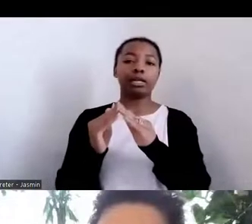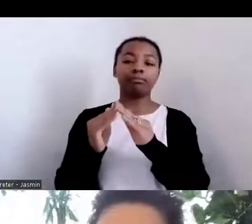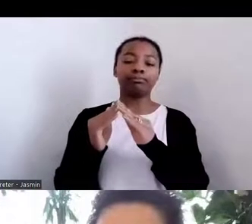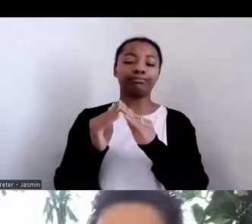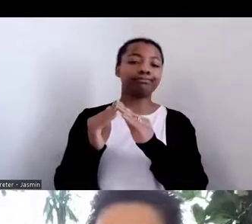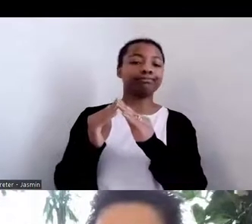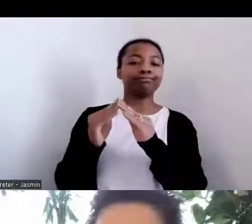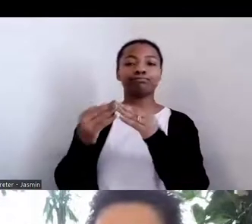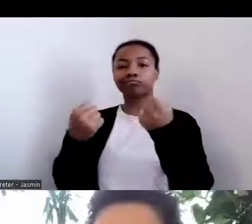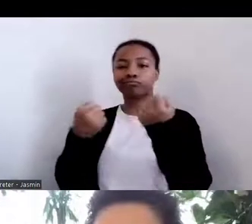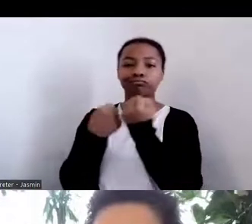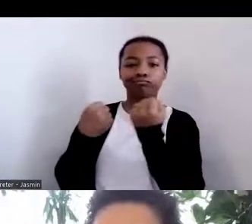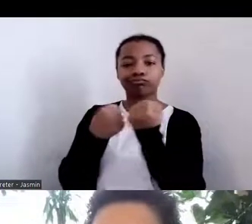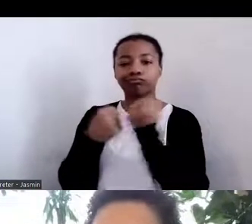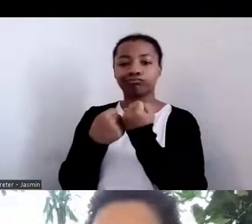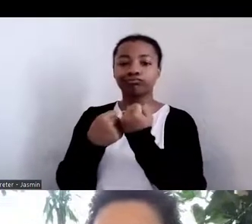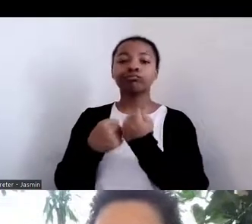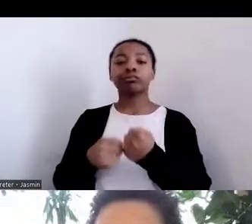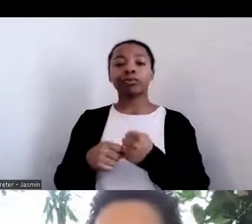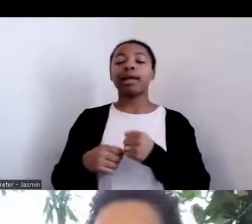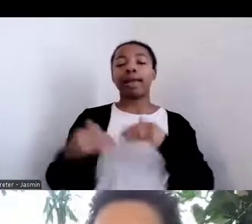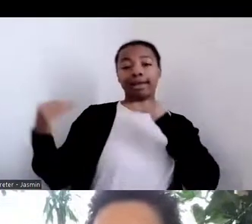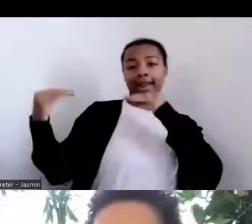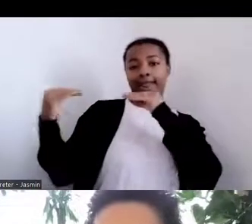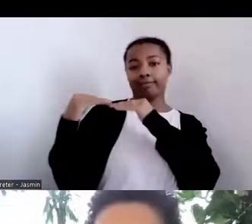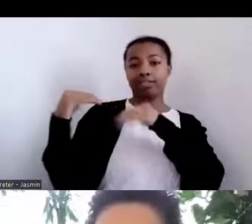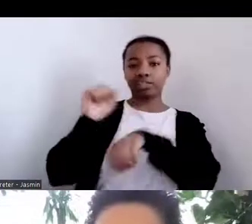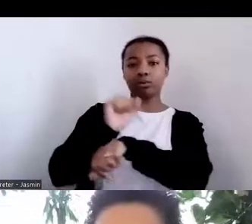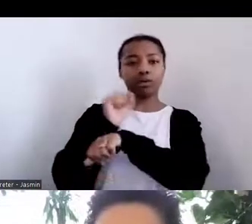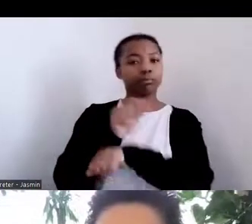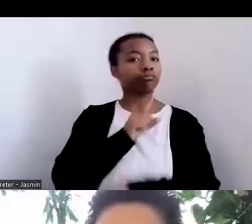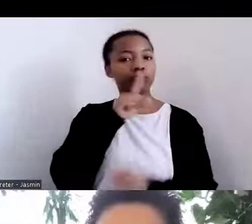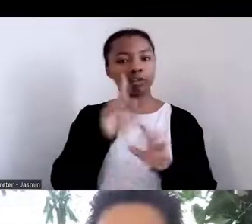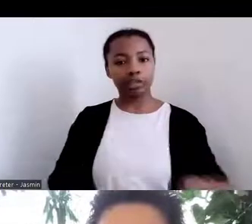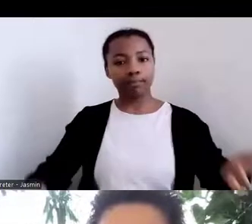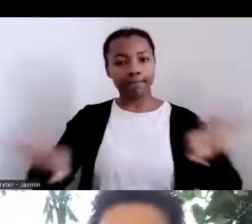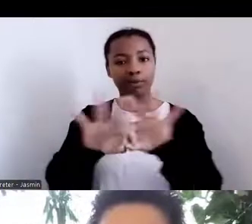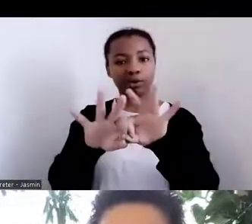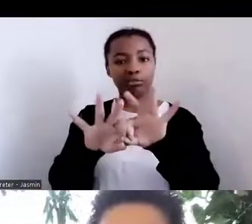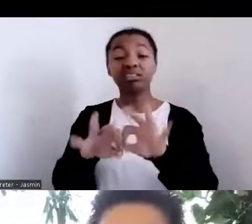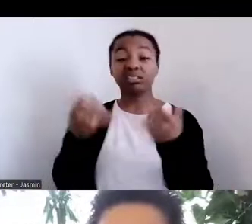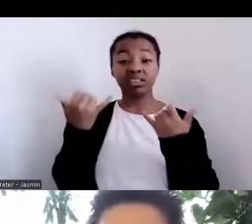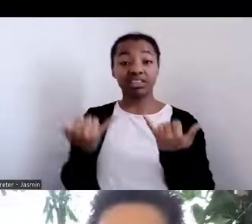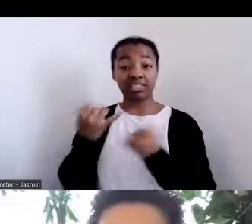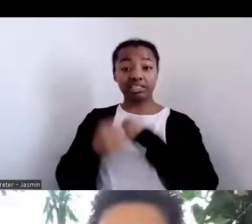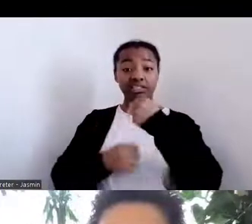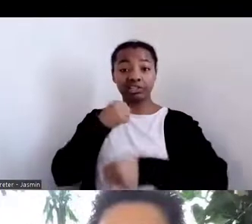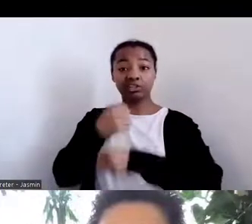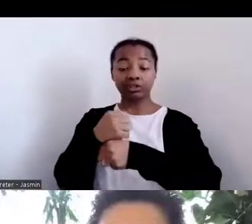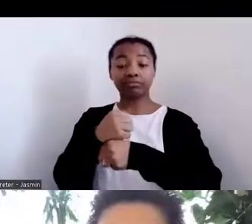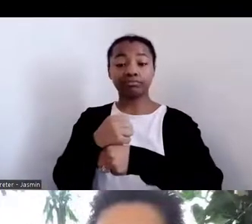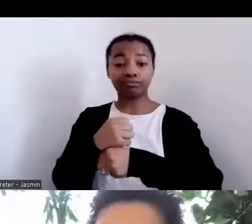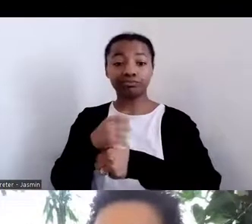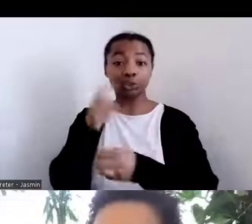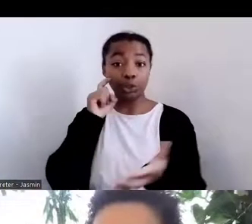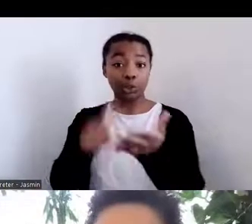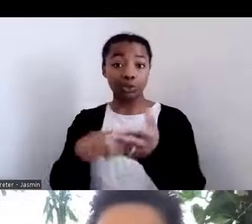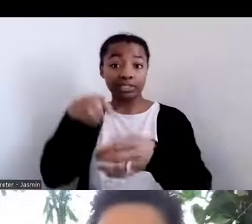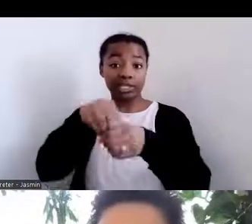and justice work that is really important when we talk about this year the ‑‑ what's seen in the picture, Ajéí Bidziil, which